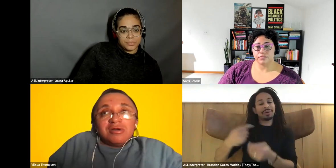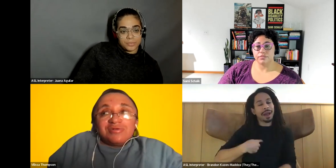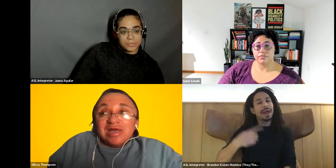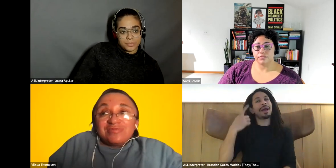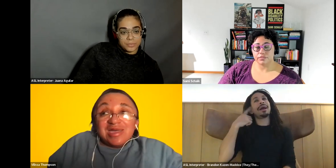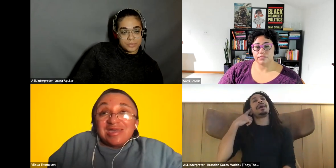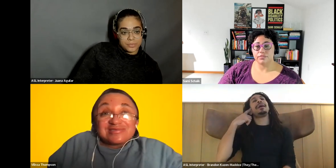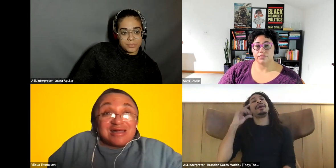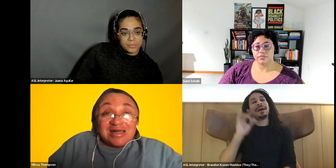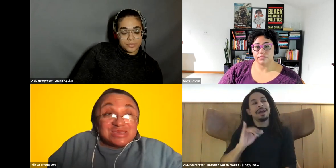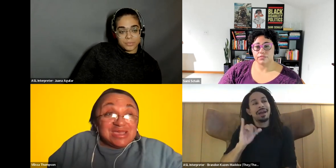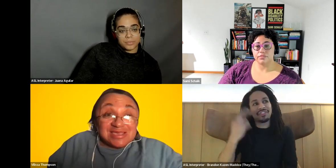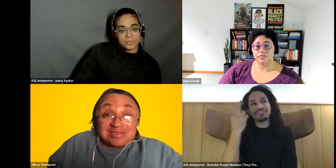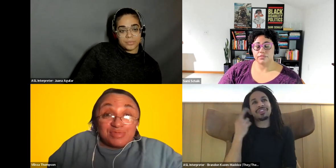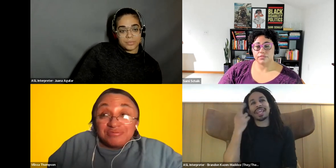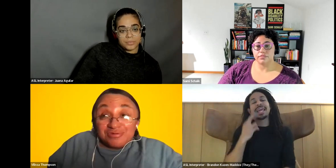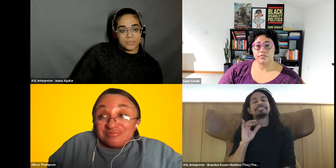Vilissa Thompson: we have my head. A chance as a people